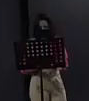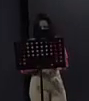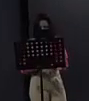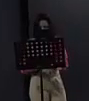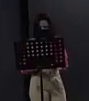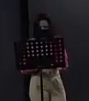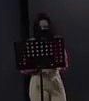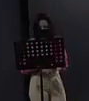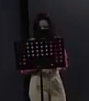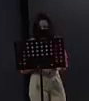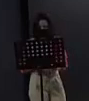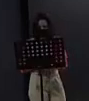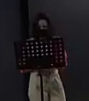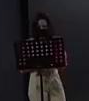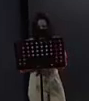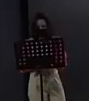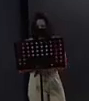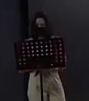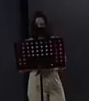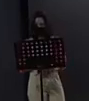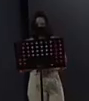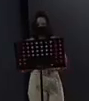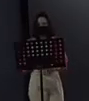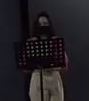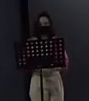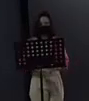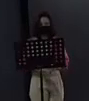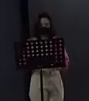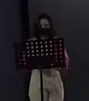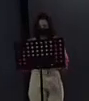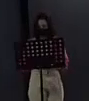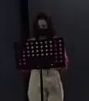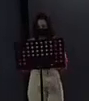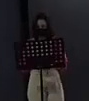to the computer development so for us to start launching